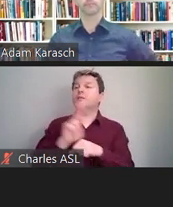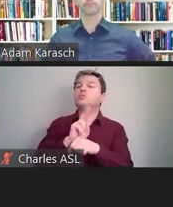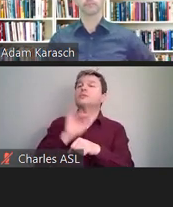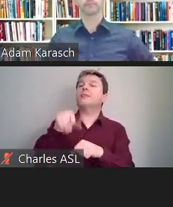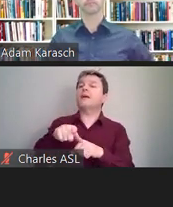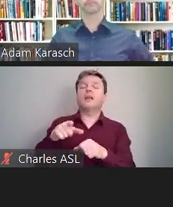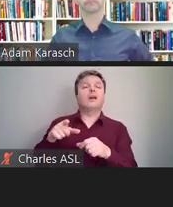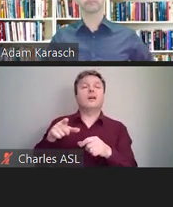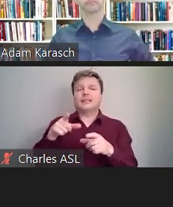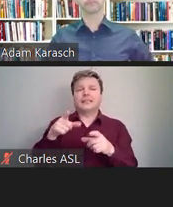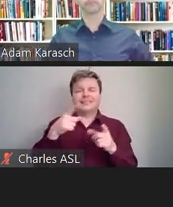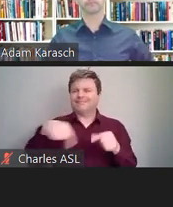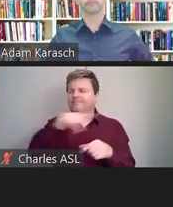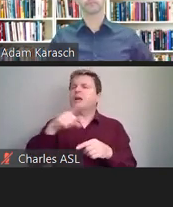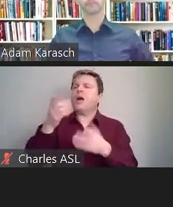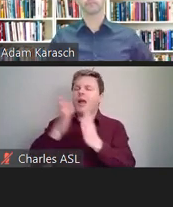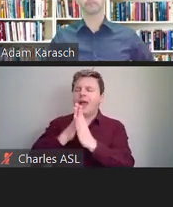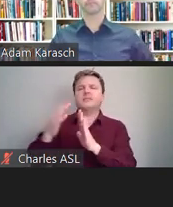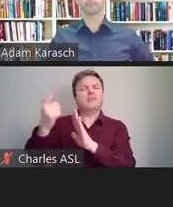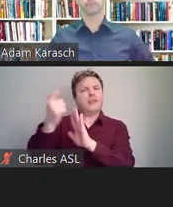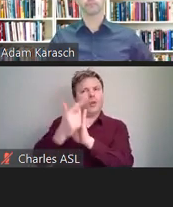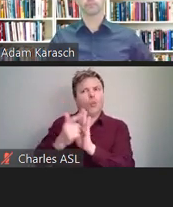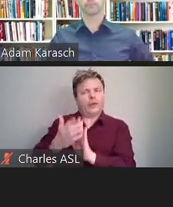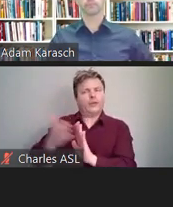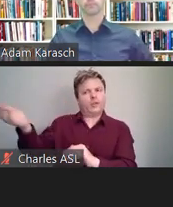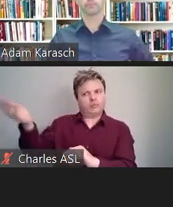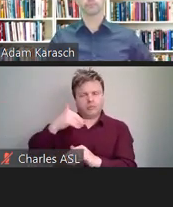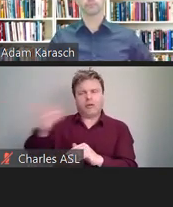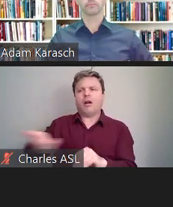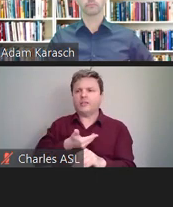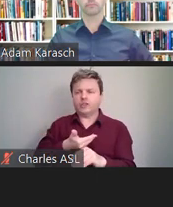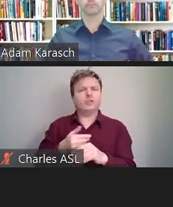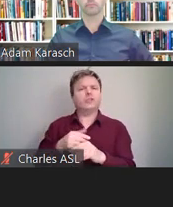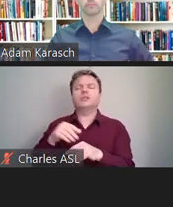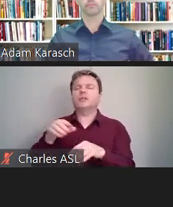to come in and conduct an audit. I guarantee they will find something